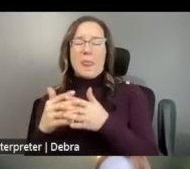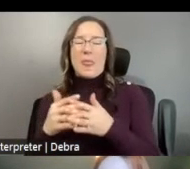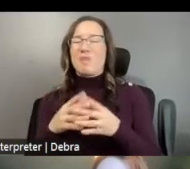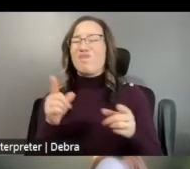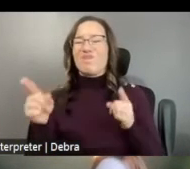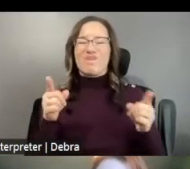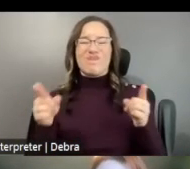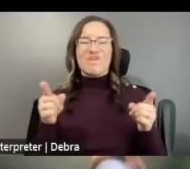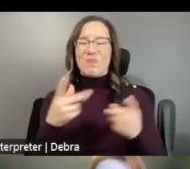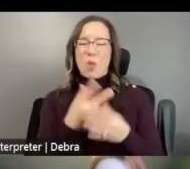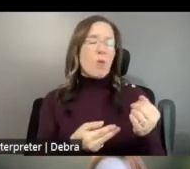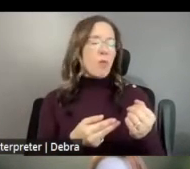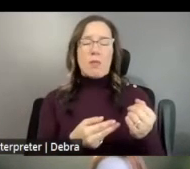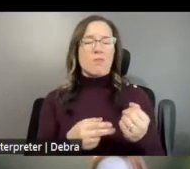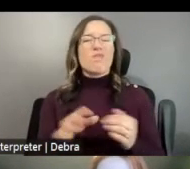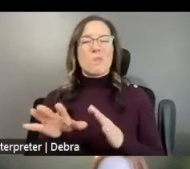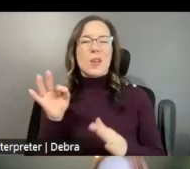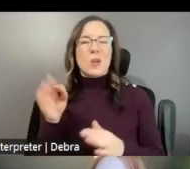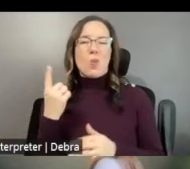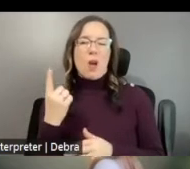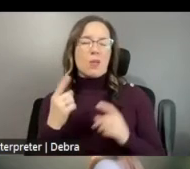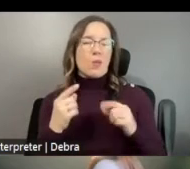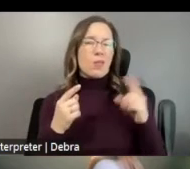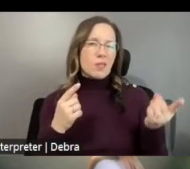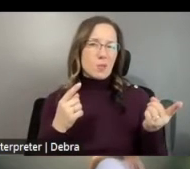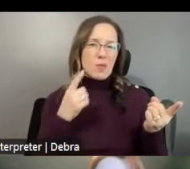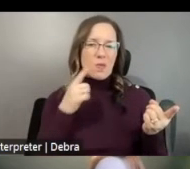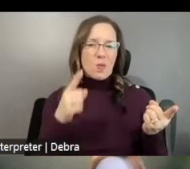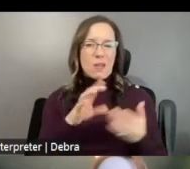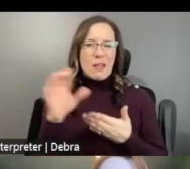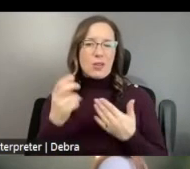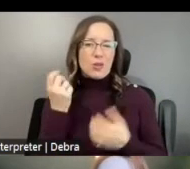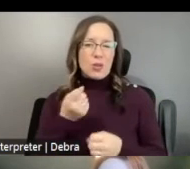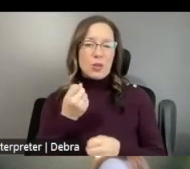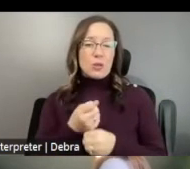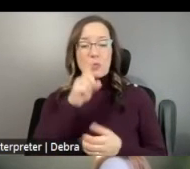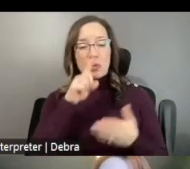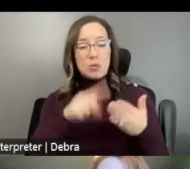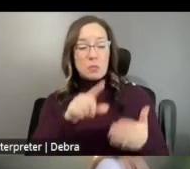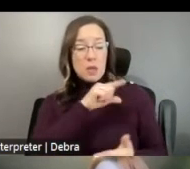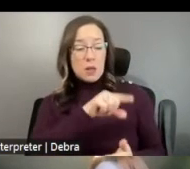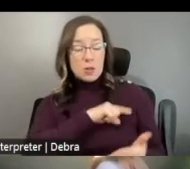IN A CALENDAR YEAR. PLEASE BE SURE TO CHECK THE ELIGIBILITY REQUIREMENTS ON THE WEBSITE